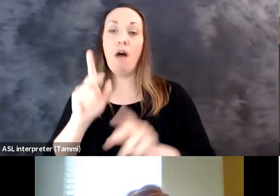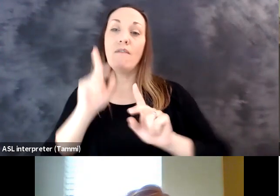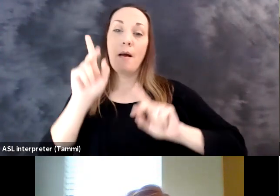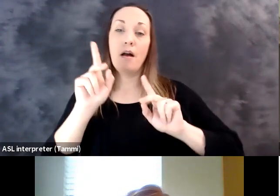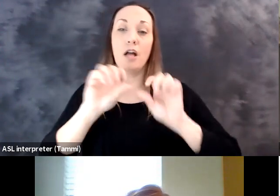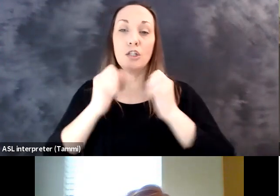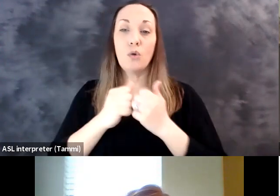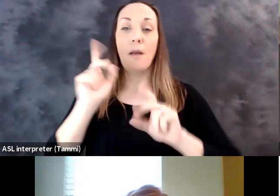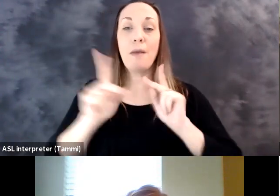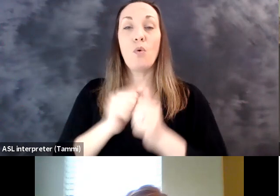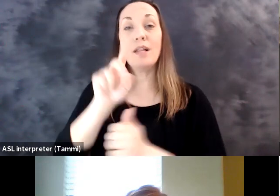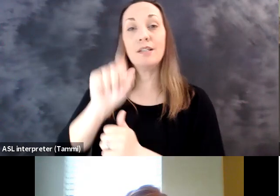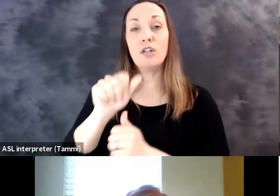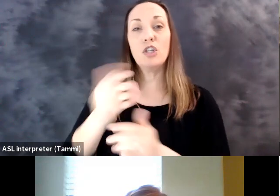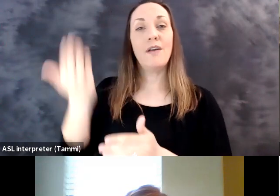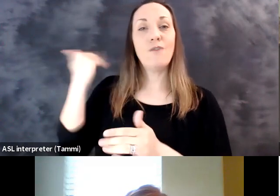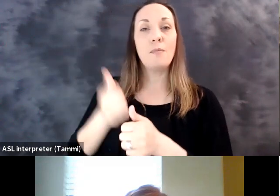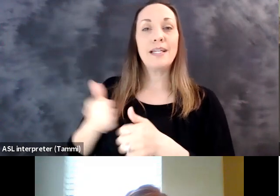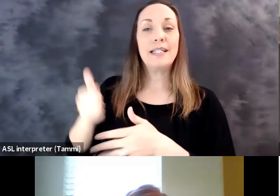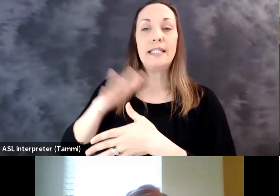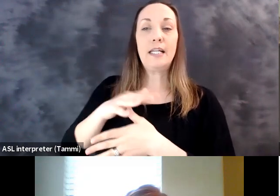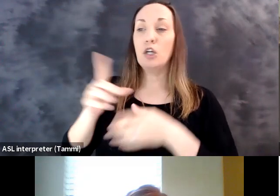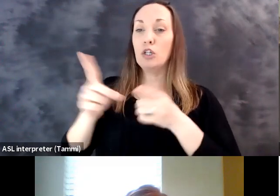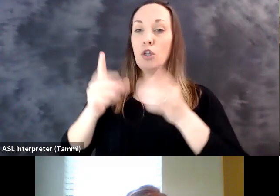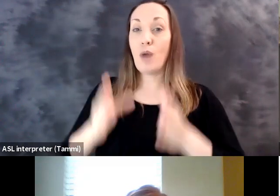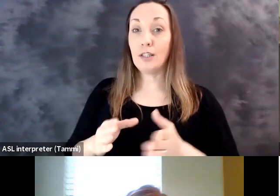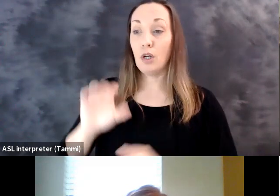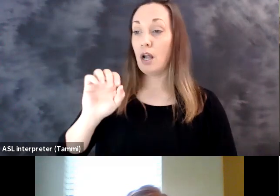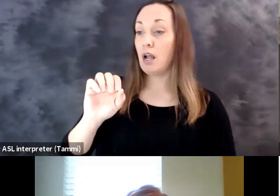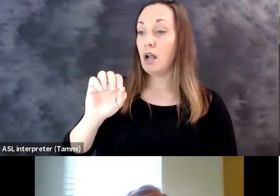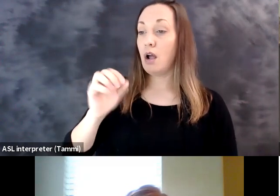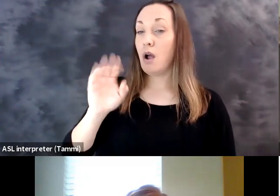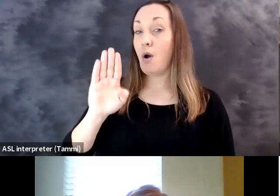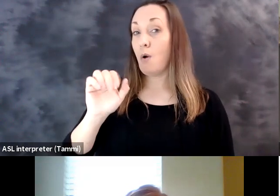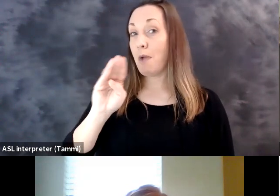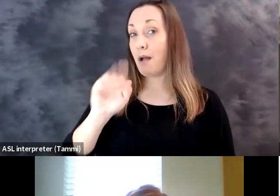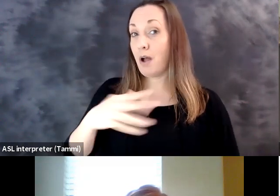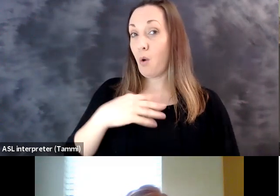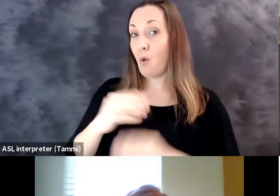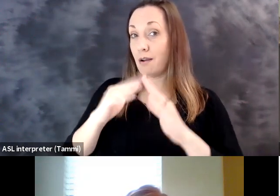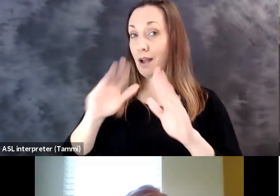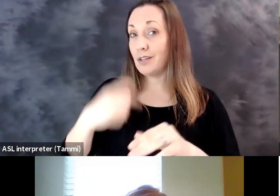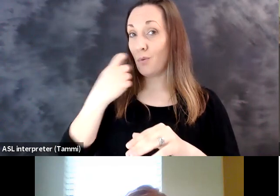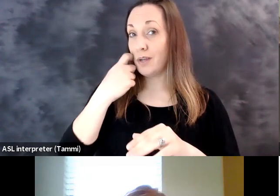Disabilities, AAPD. She has served as a former senior associate director in the Obama White